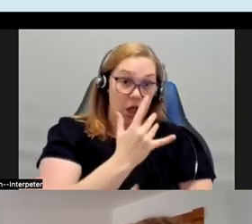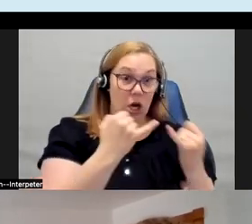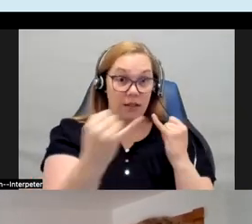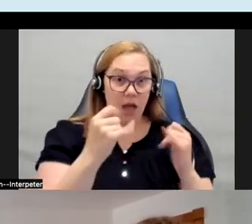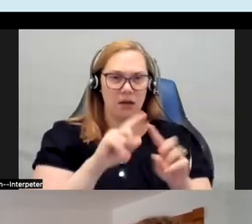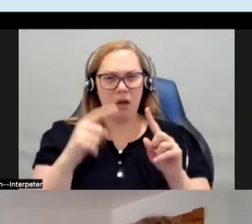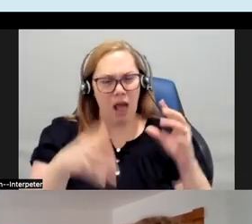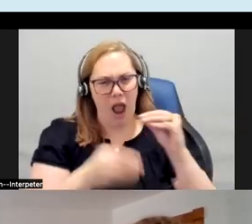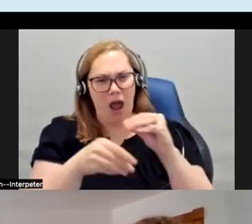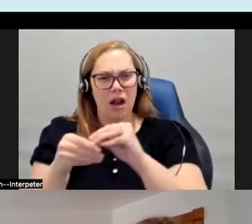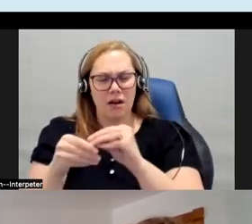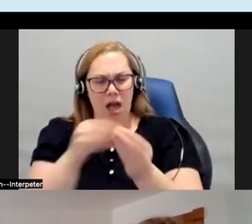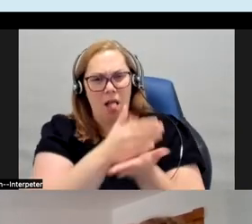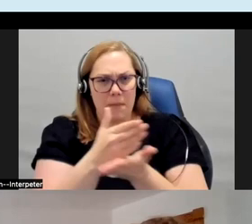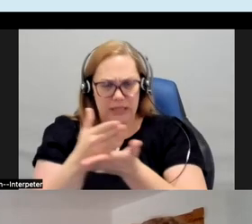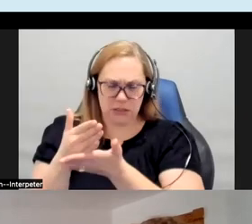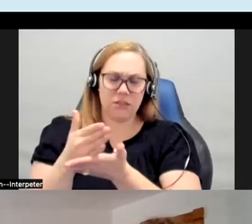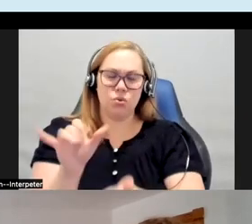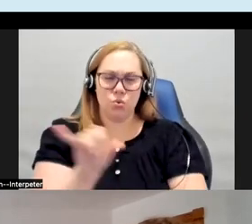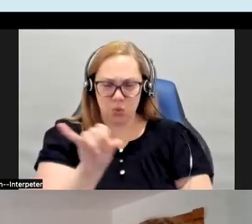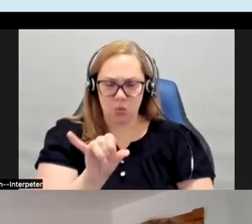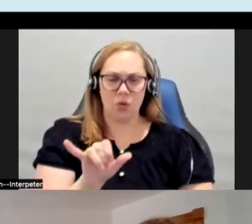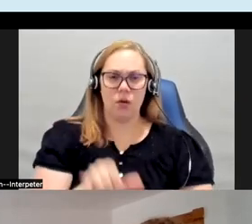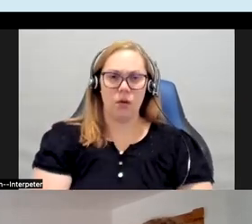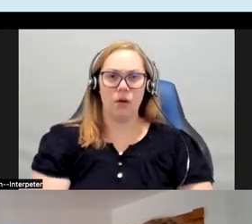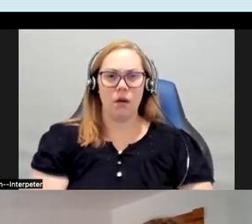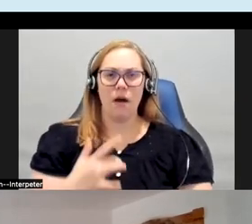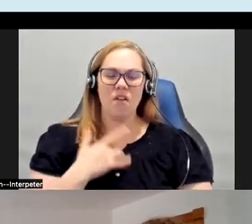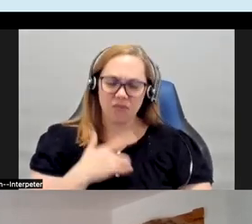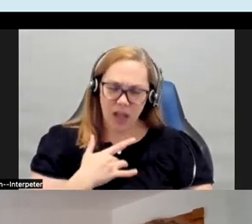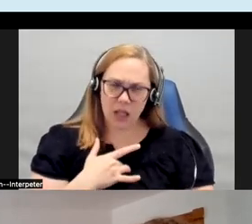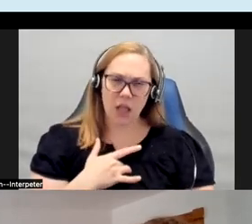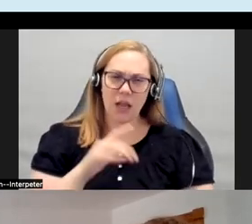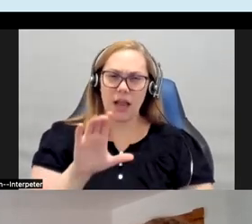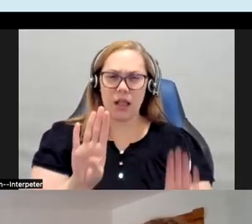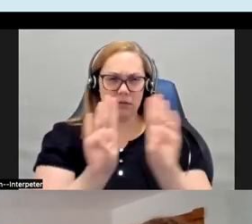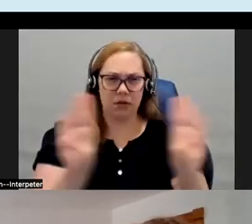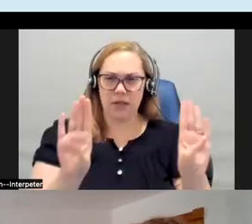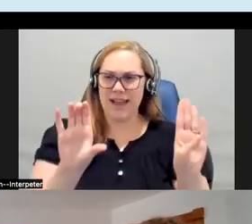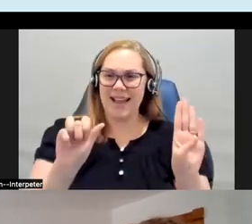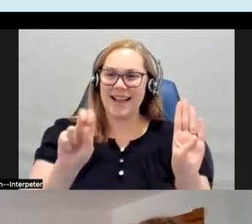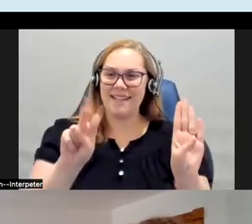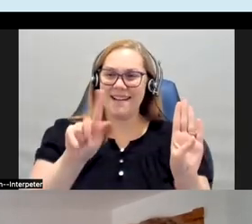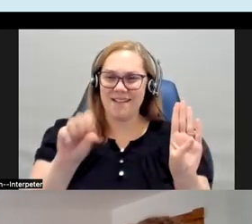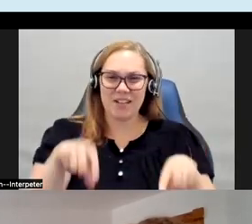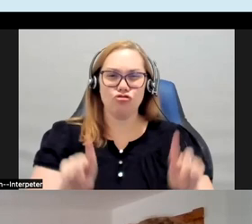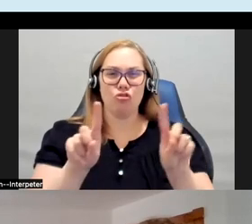elements as well um also feeling the canvas throughout the process to see how it felt to